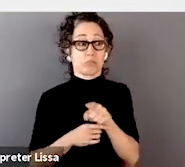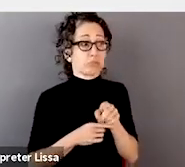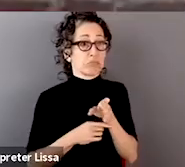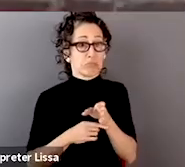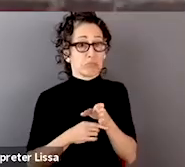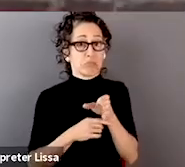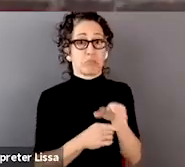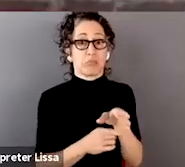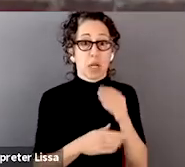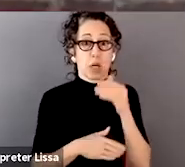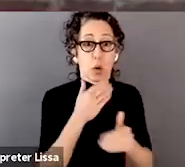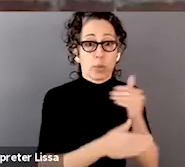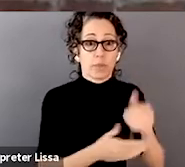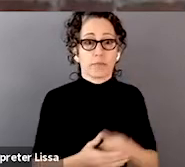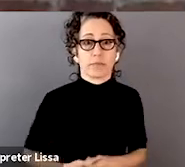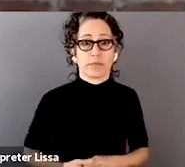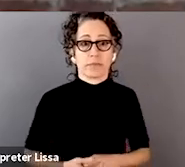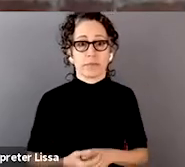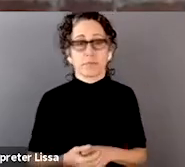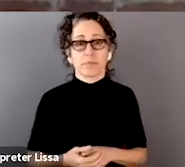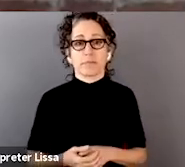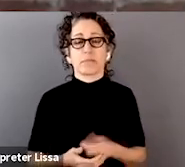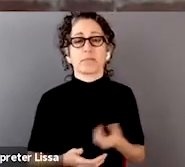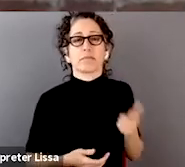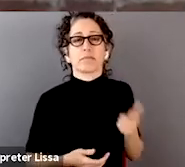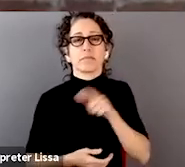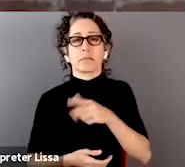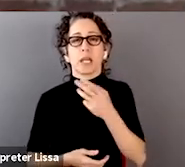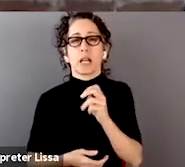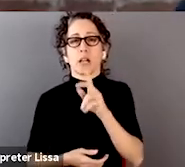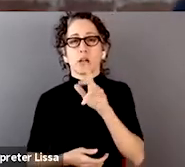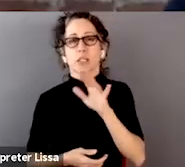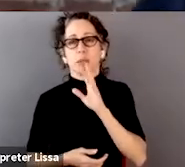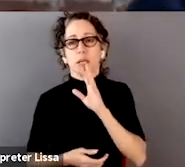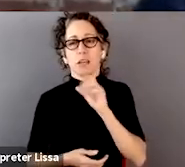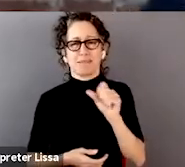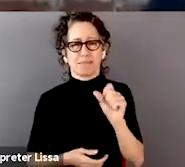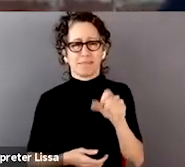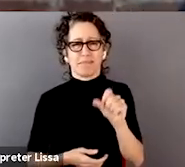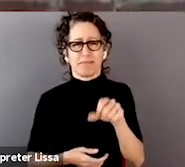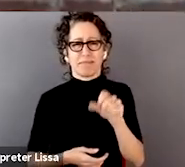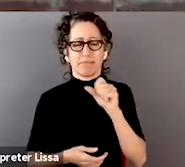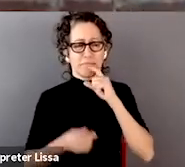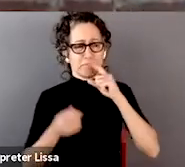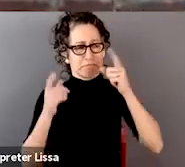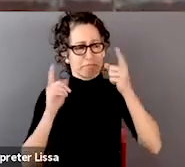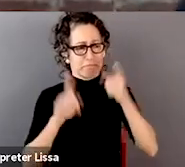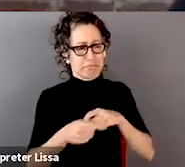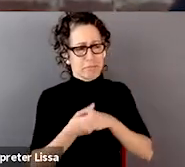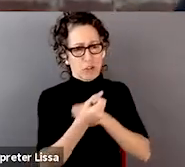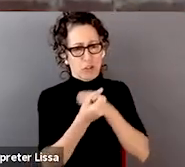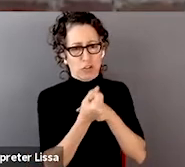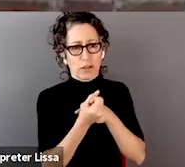I would absolutely second that, I think that a lot of the people that we see at the Broad being super productive in this space